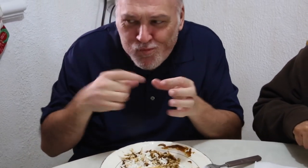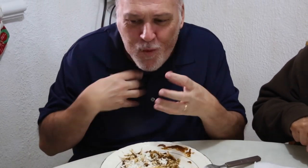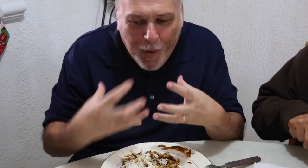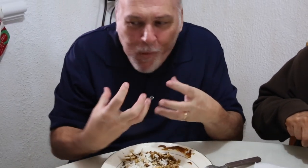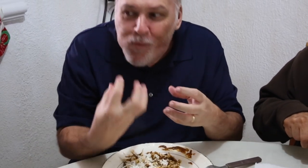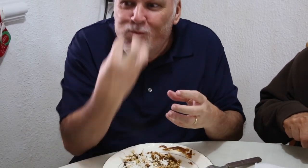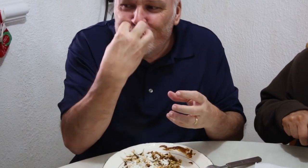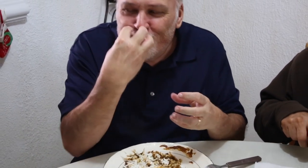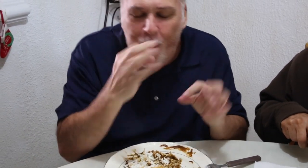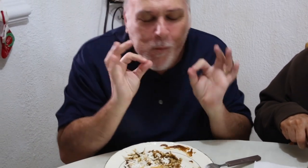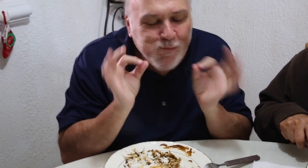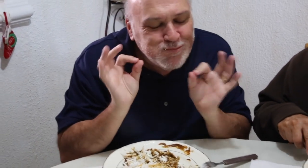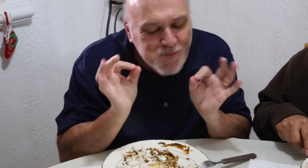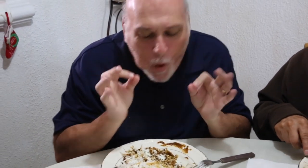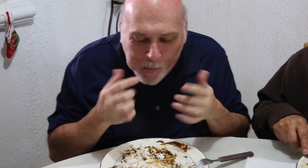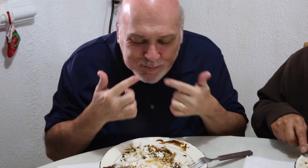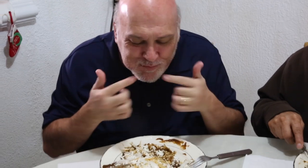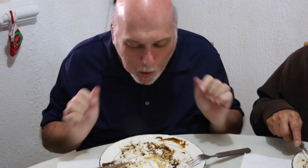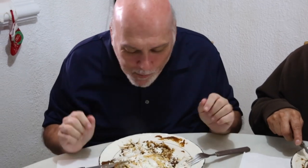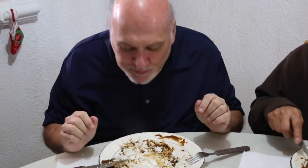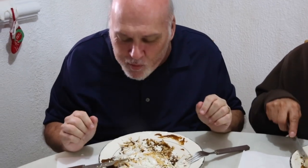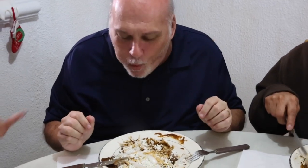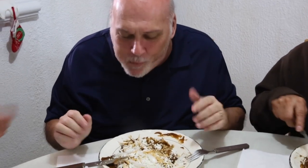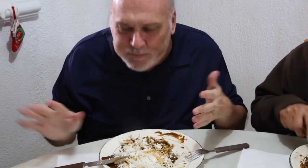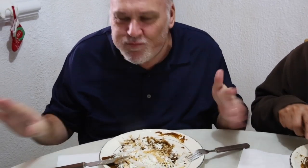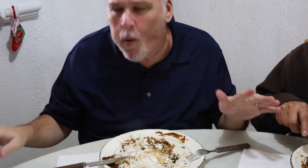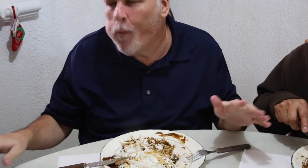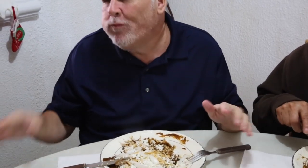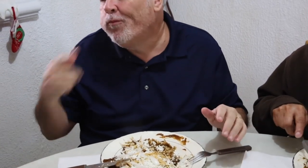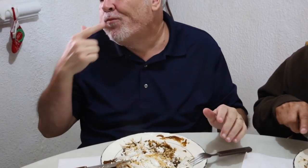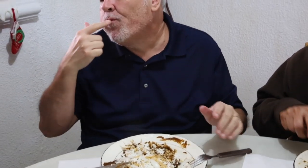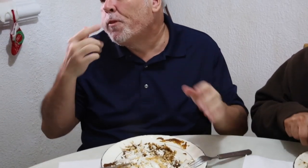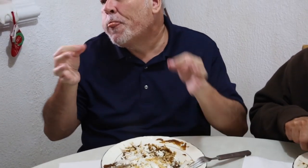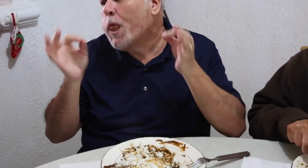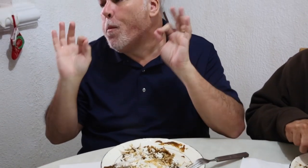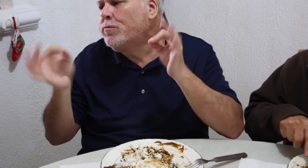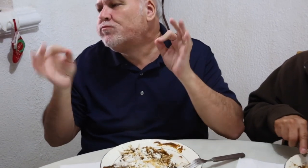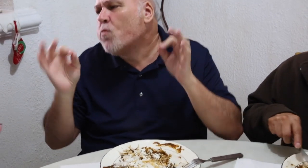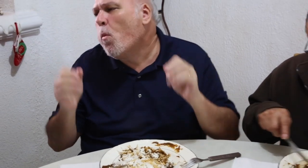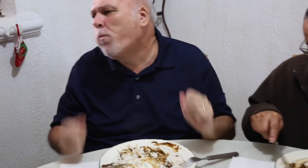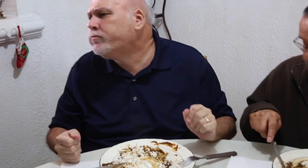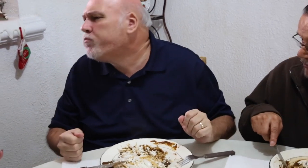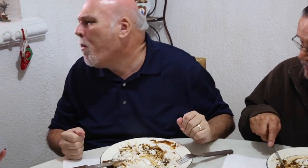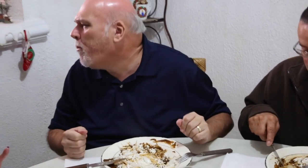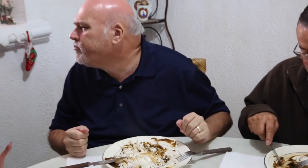[Anselmo]: I don't eat small bits. I stuff big ones in my mouth. Hmm, tastes so good!